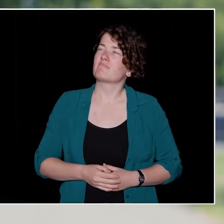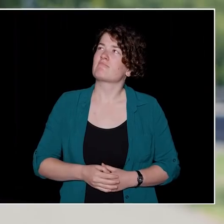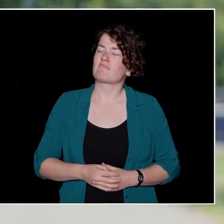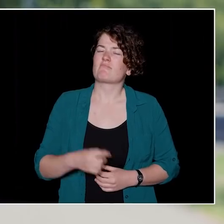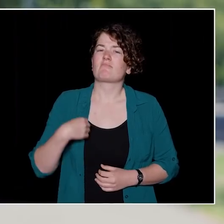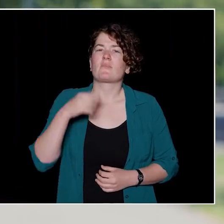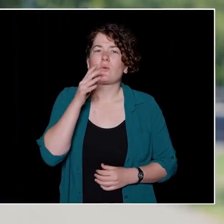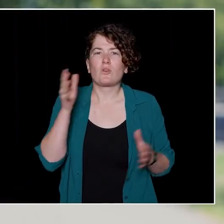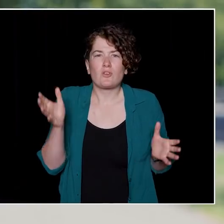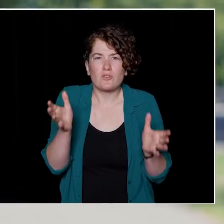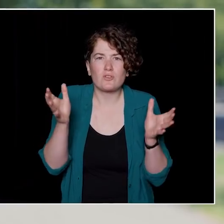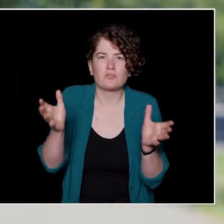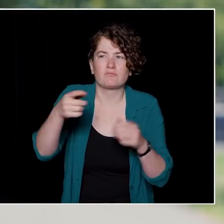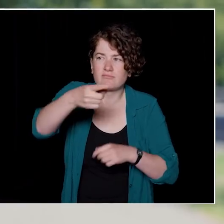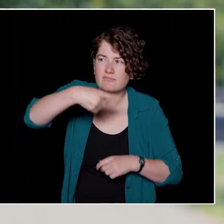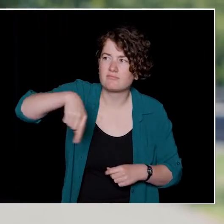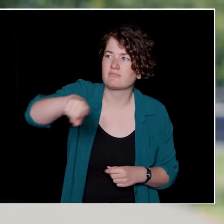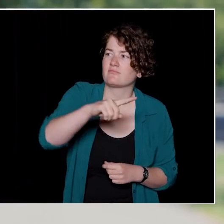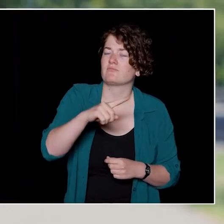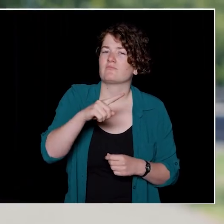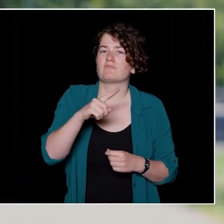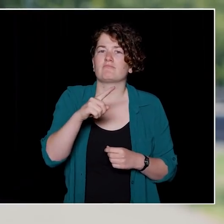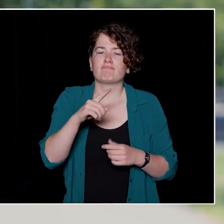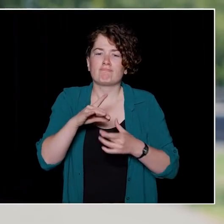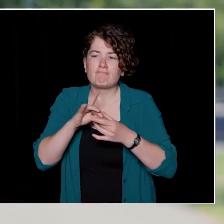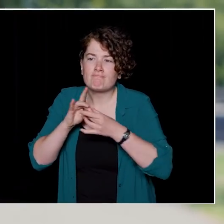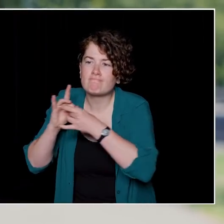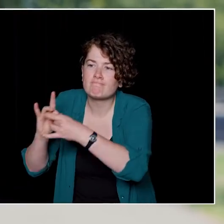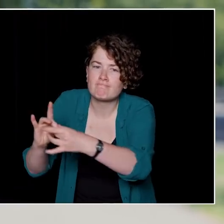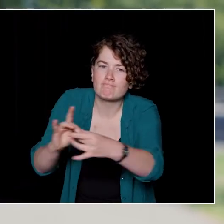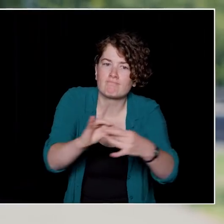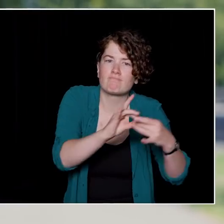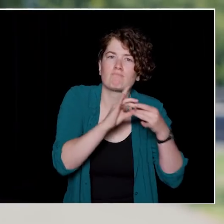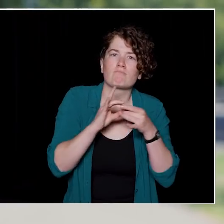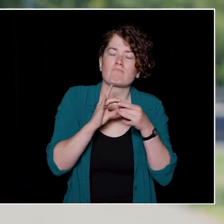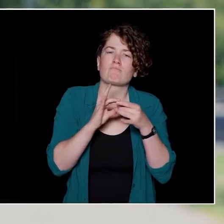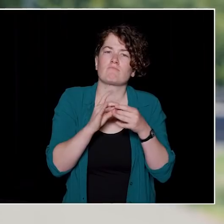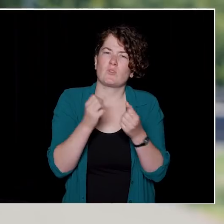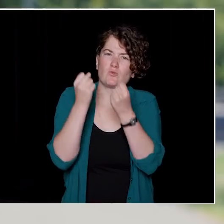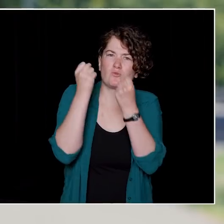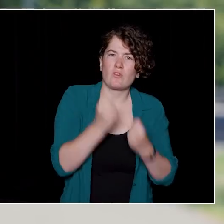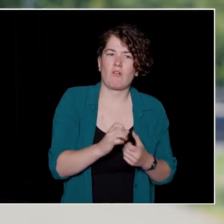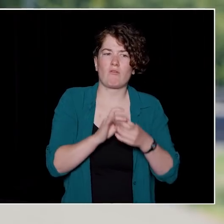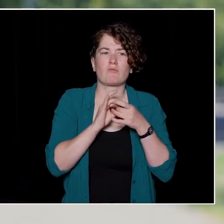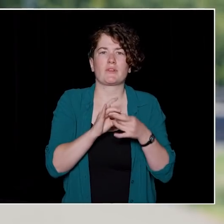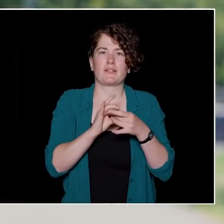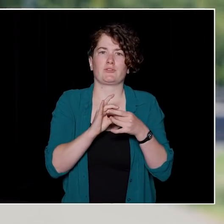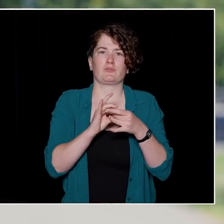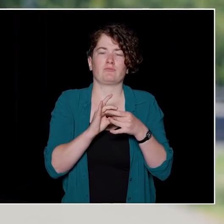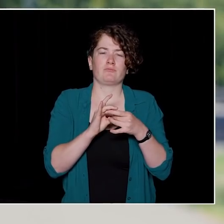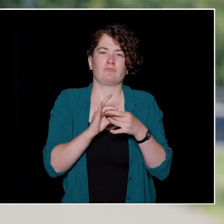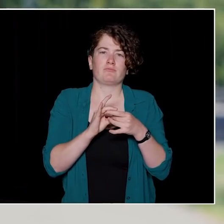maintain good relationships with my colleagues, my peers, and form strong relationships